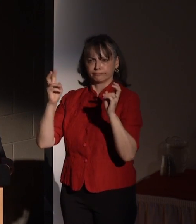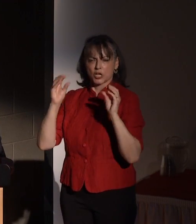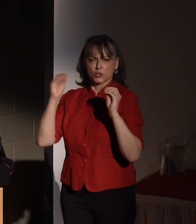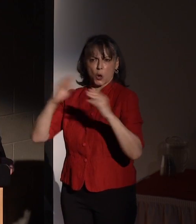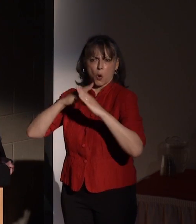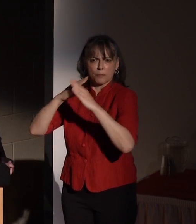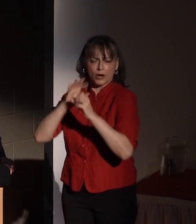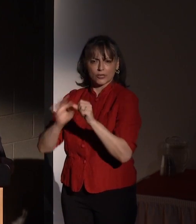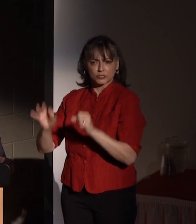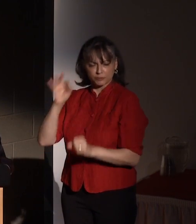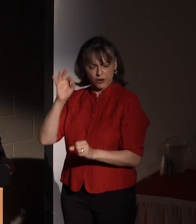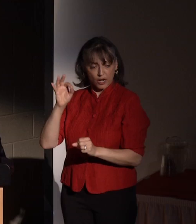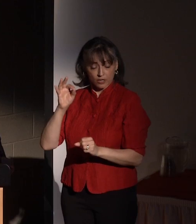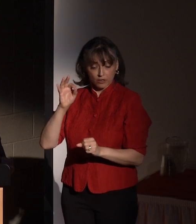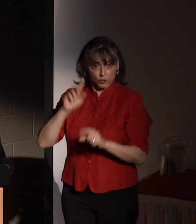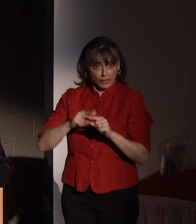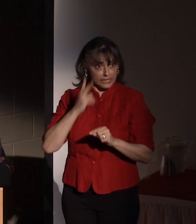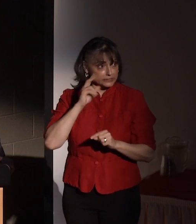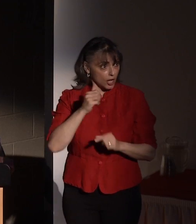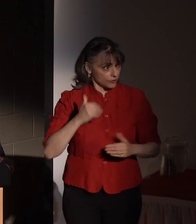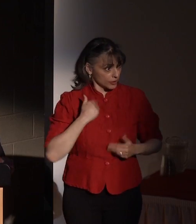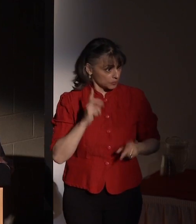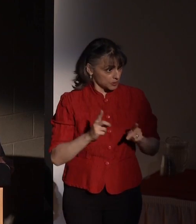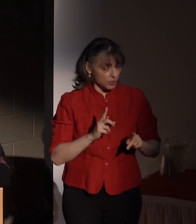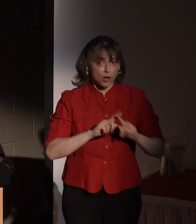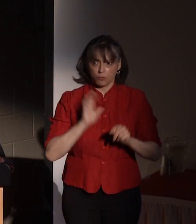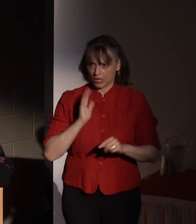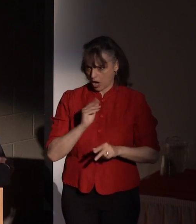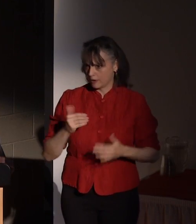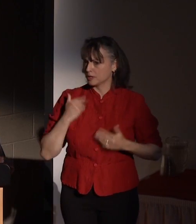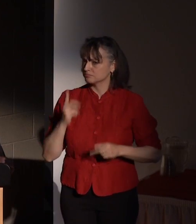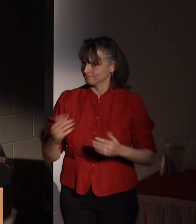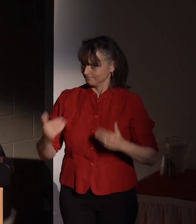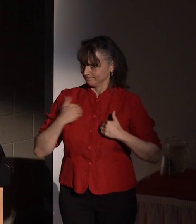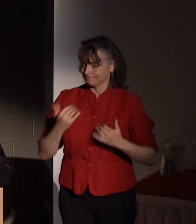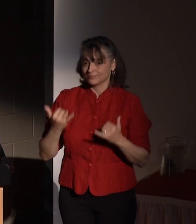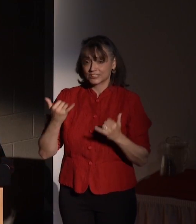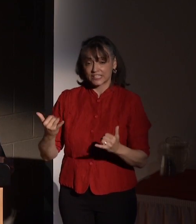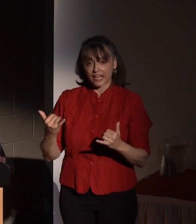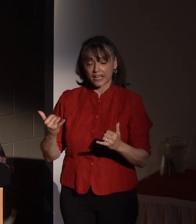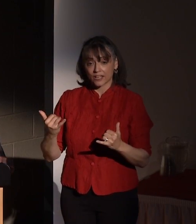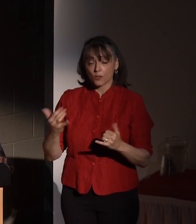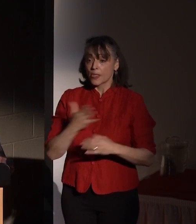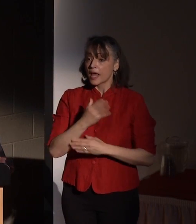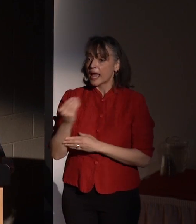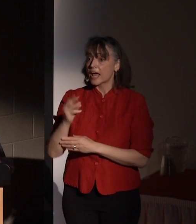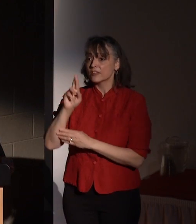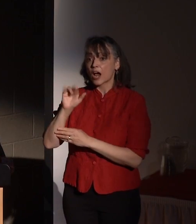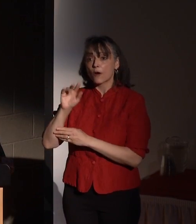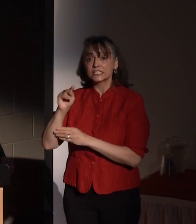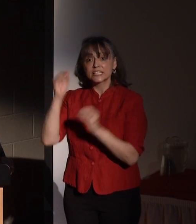in young people elsewhere today. It is also shared by the RIT faculty members who support